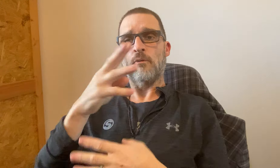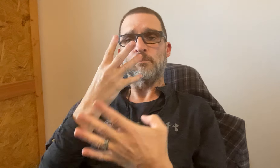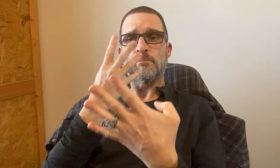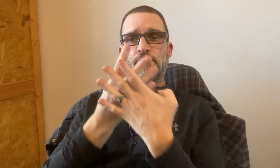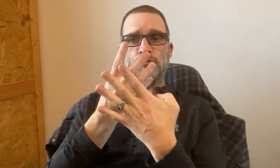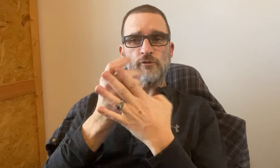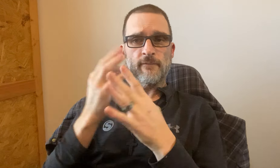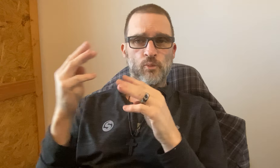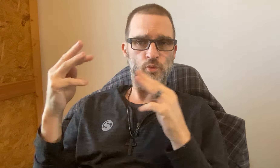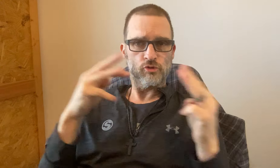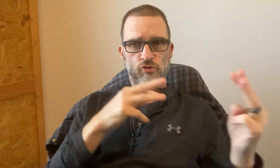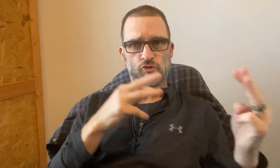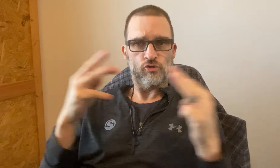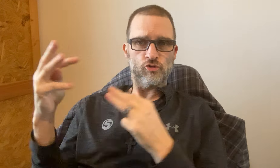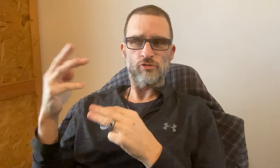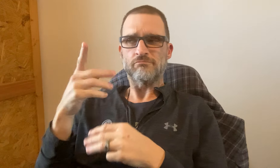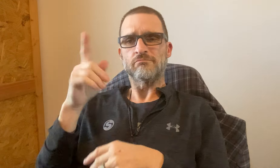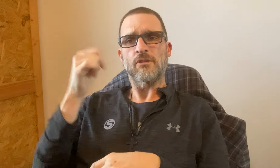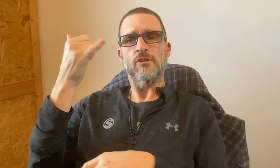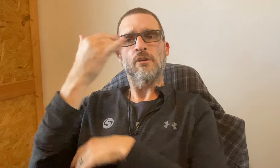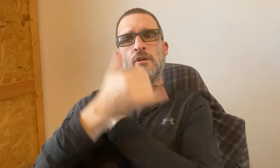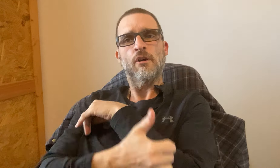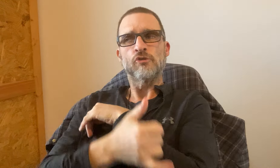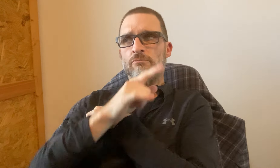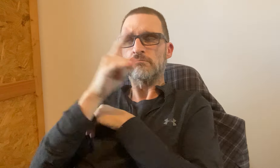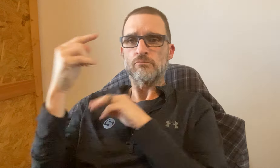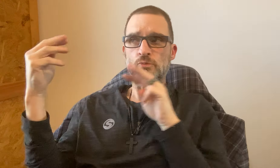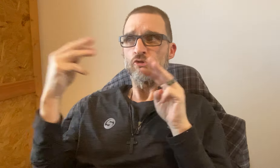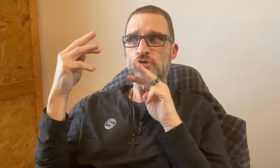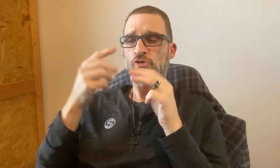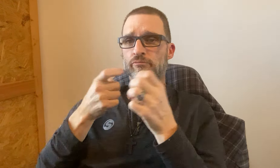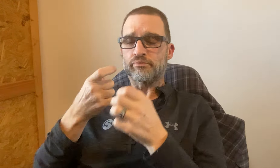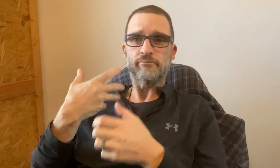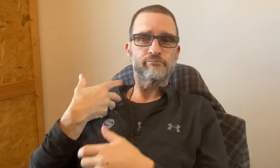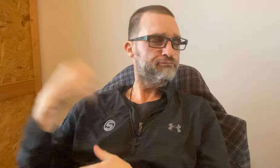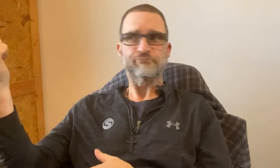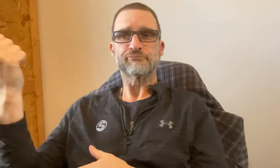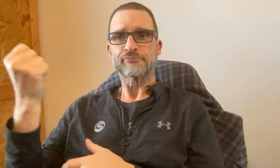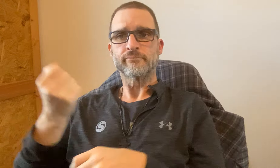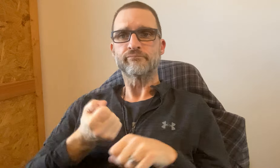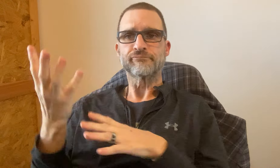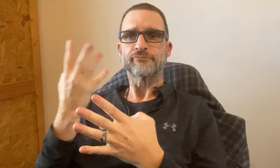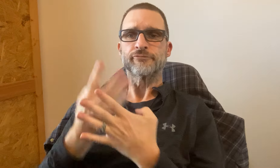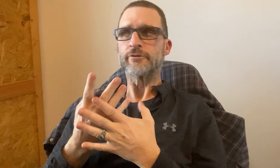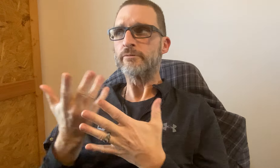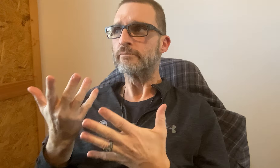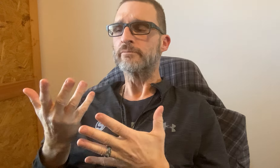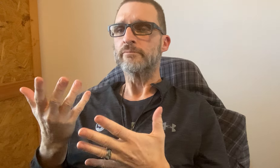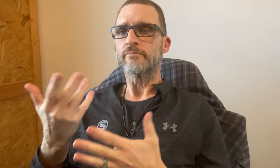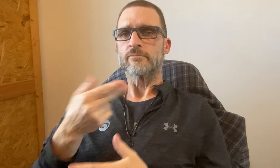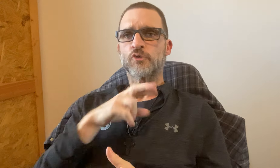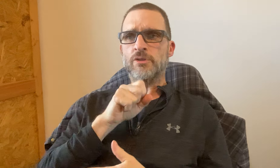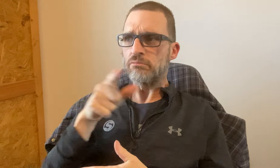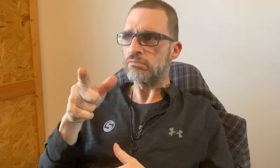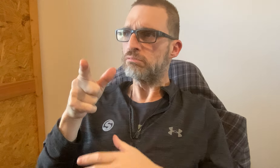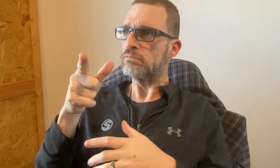and POW -- "Prisioners Of War" From other countries that are in war and taking people hostages into prison.